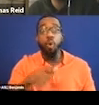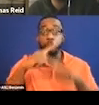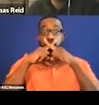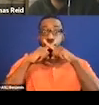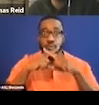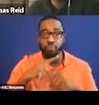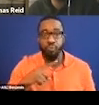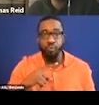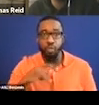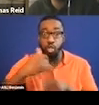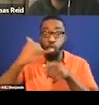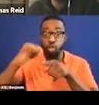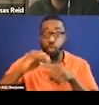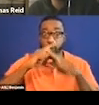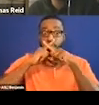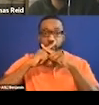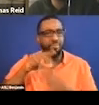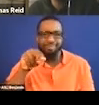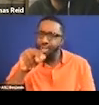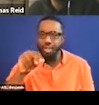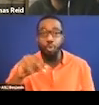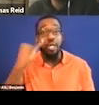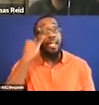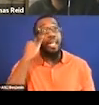And that includes things like violence, nudity, sex.